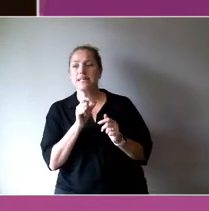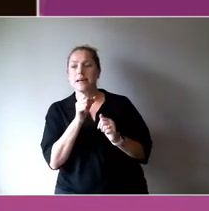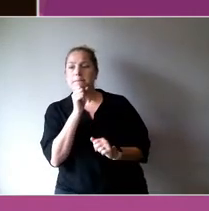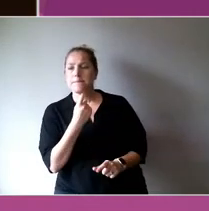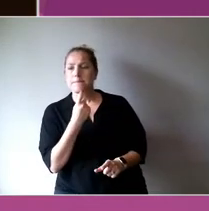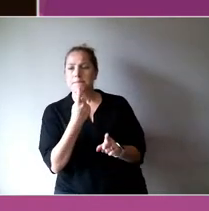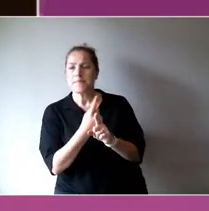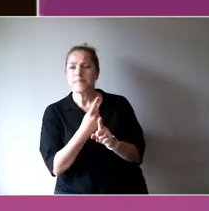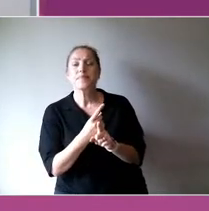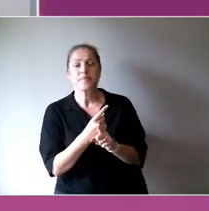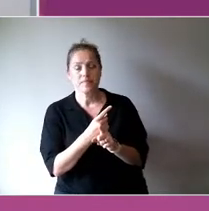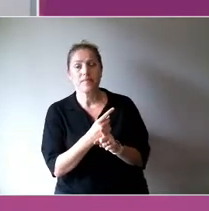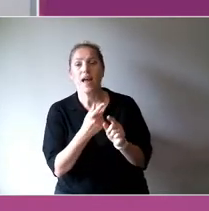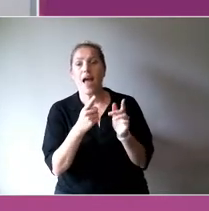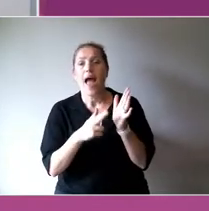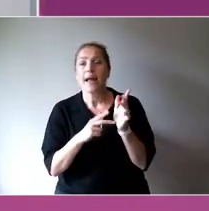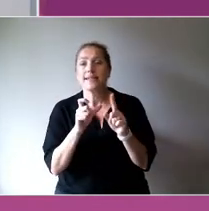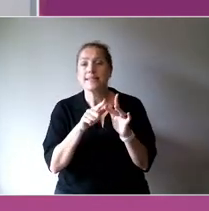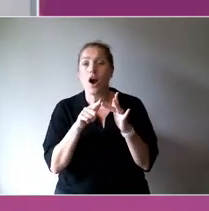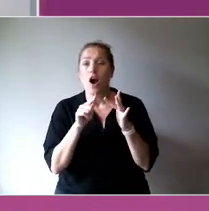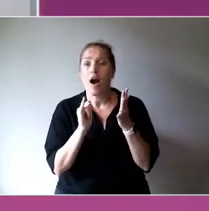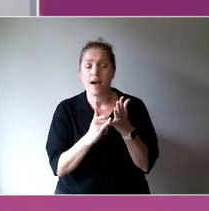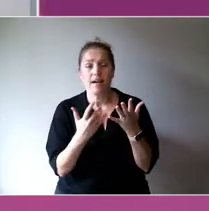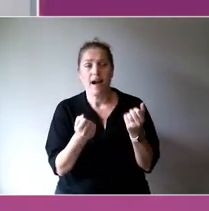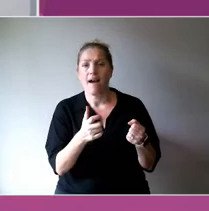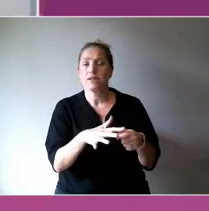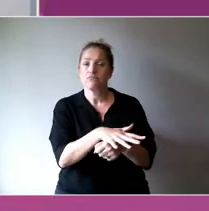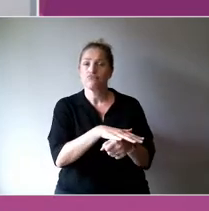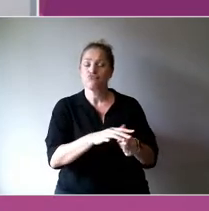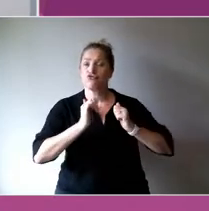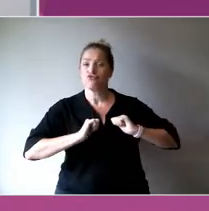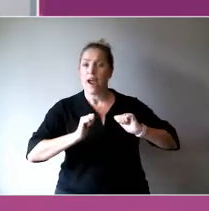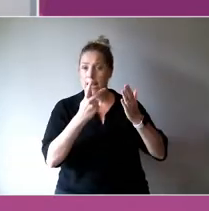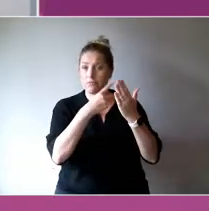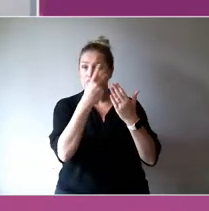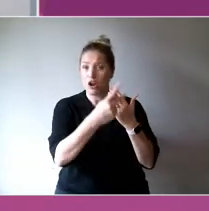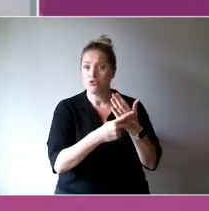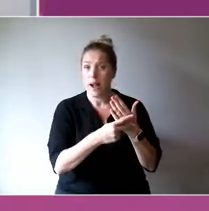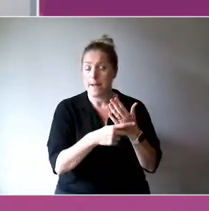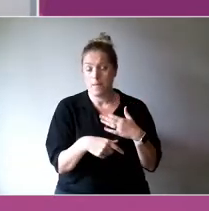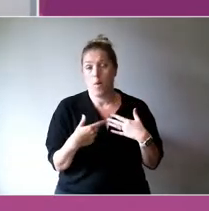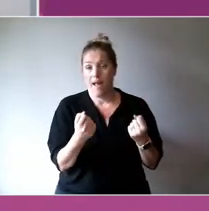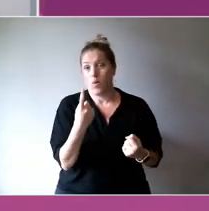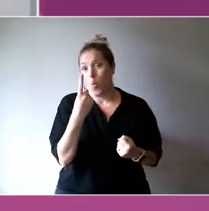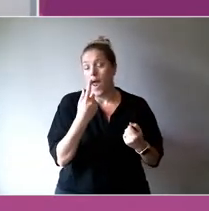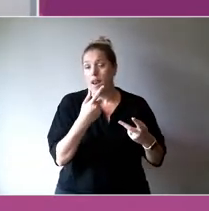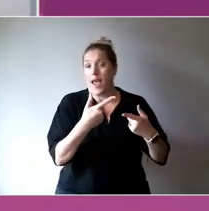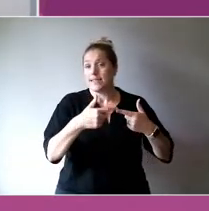NDIS space, that everyone has to do, one of those exact examples is someone with disability,